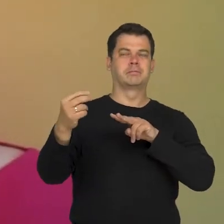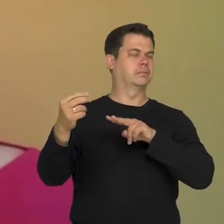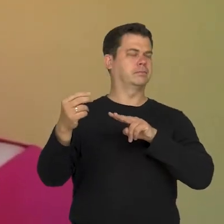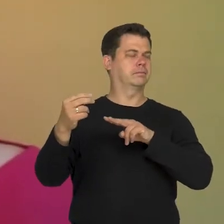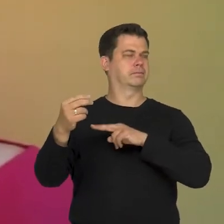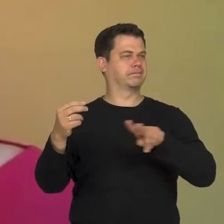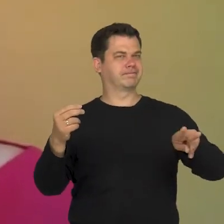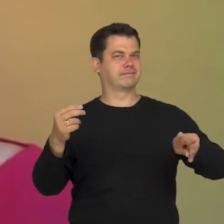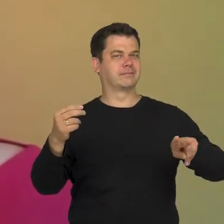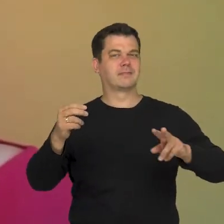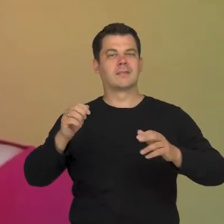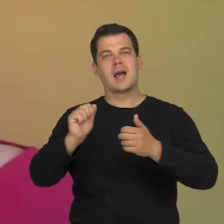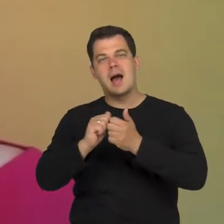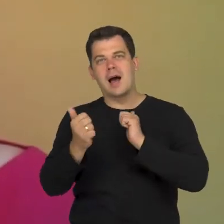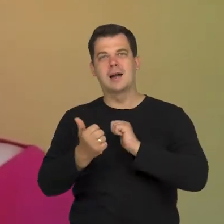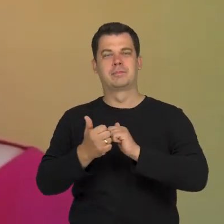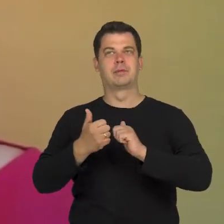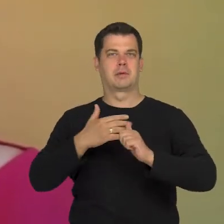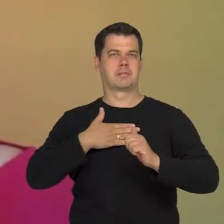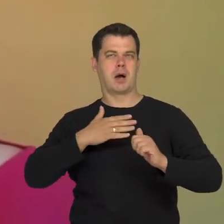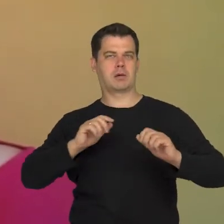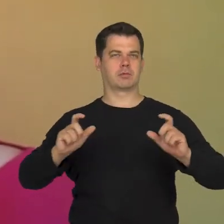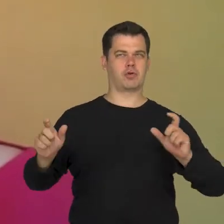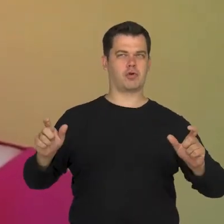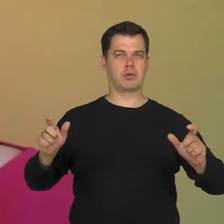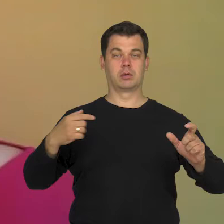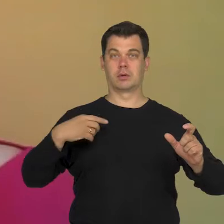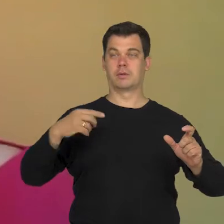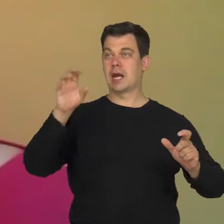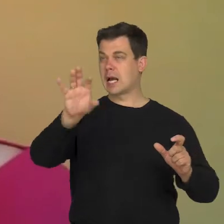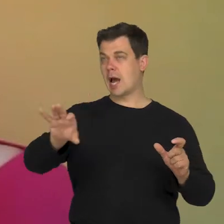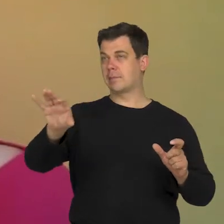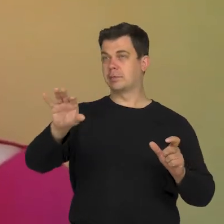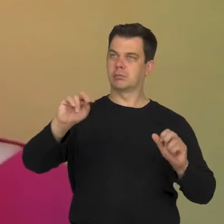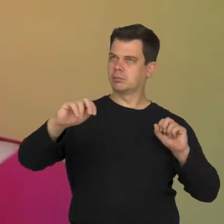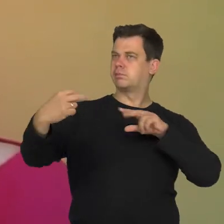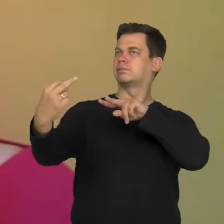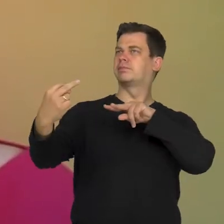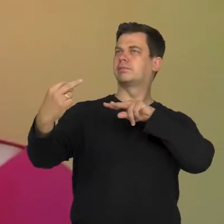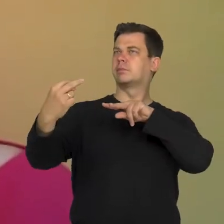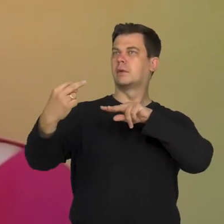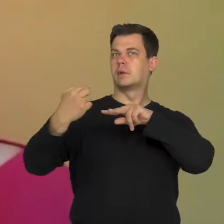Or, for example, if I regain the control when I stare at them and if I am safe.